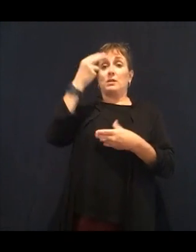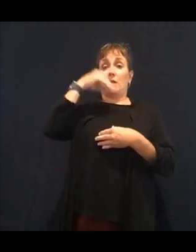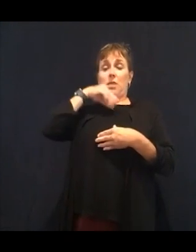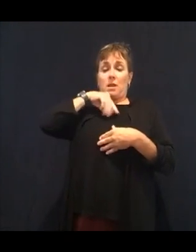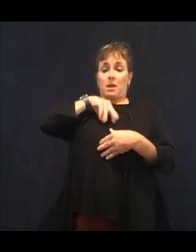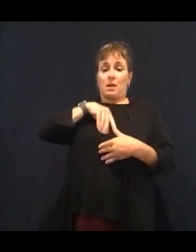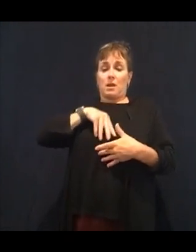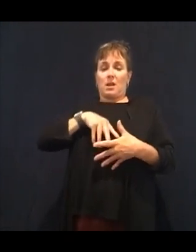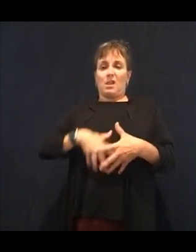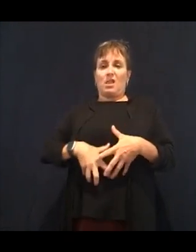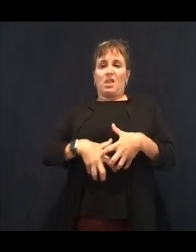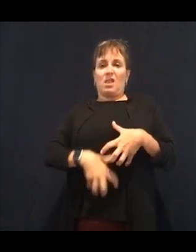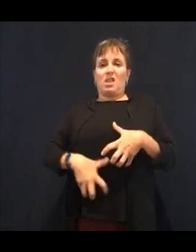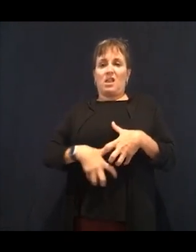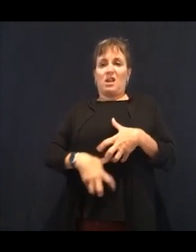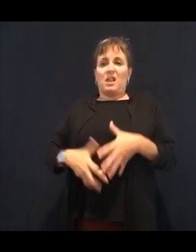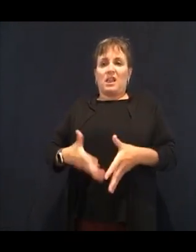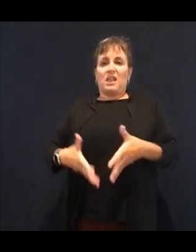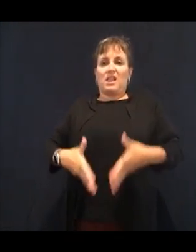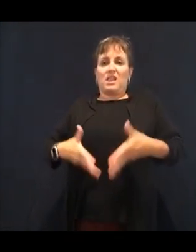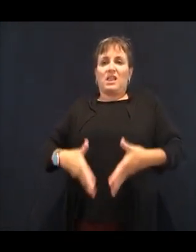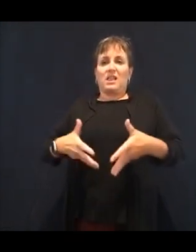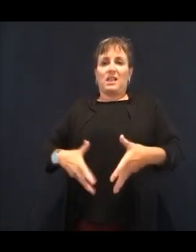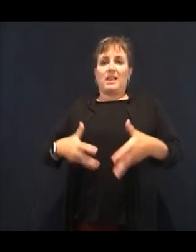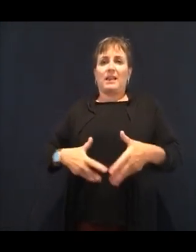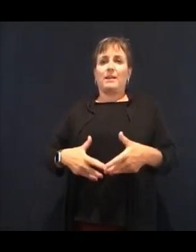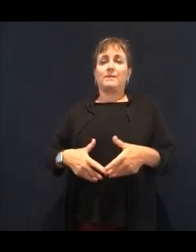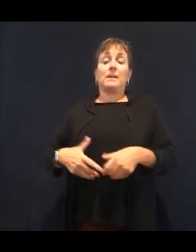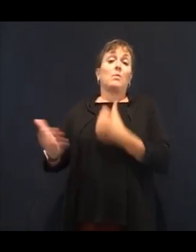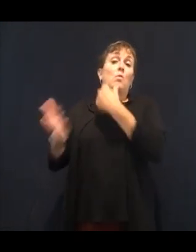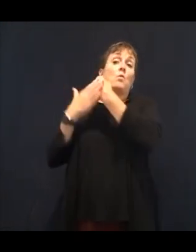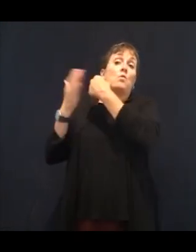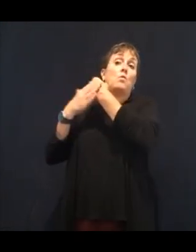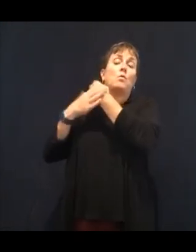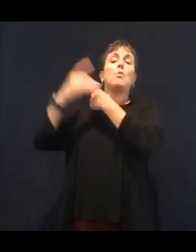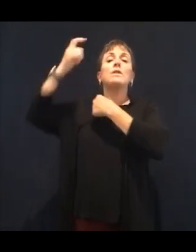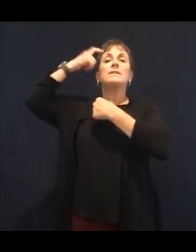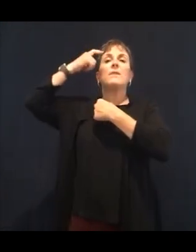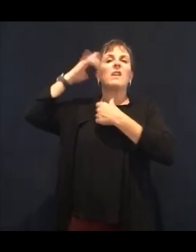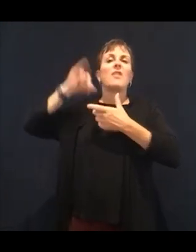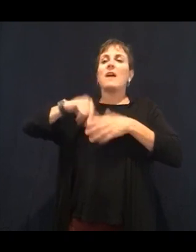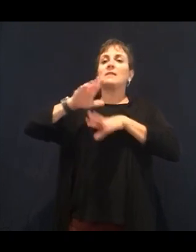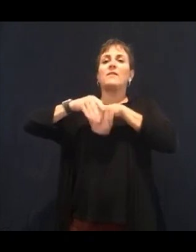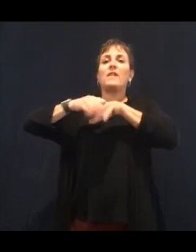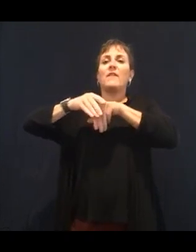body fat, stores it into our organs as